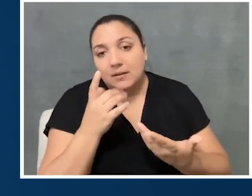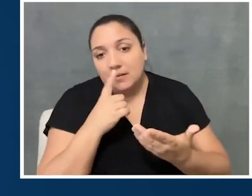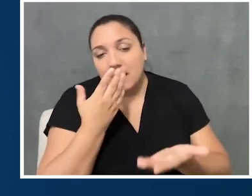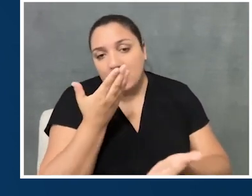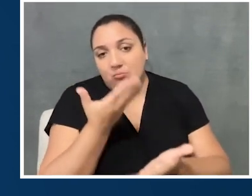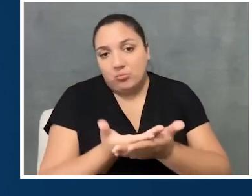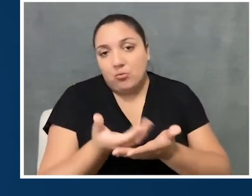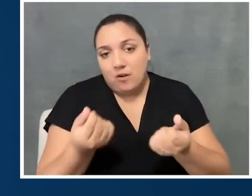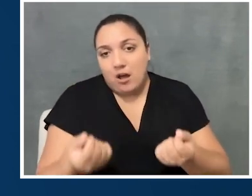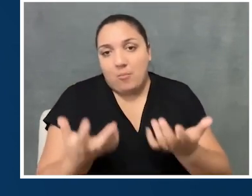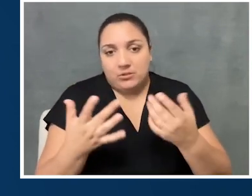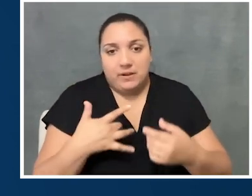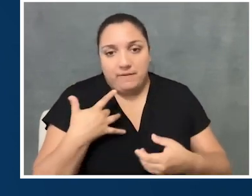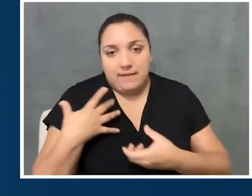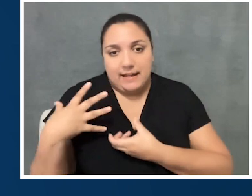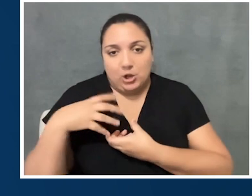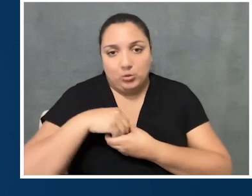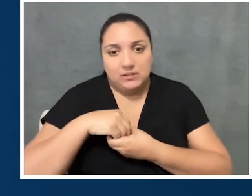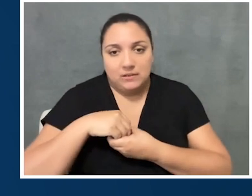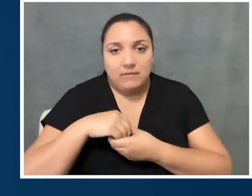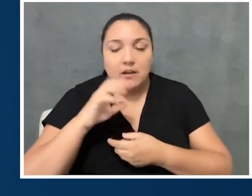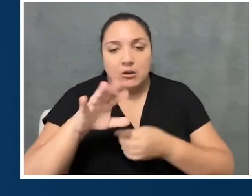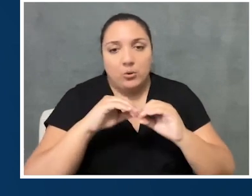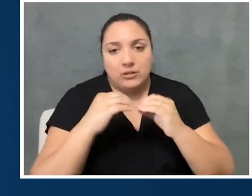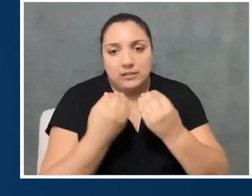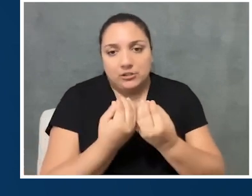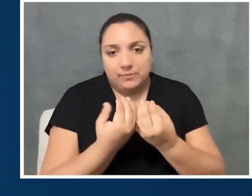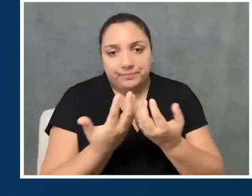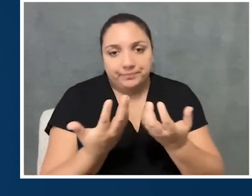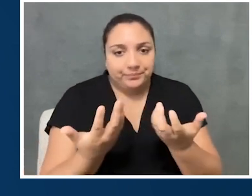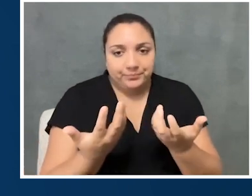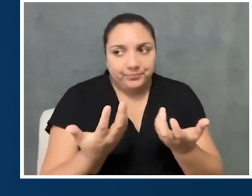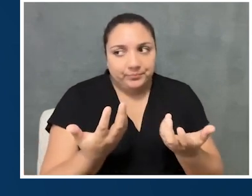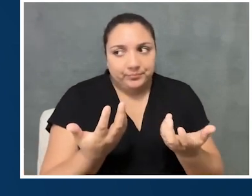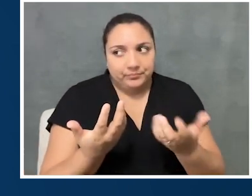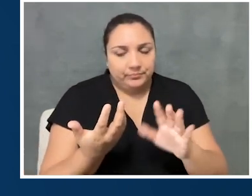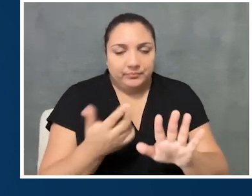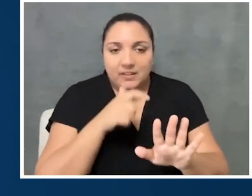inclusivity internally at your organization. Not that anybody ever has to disclose disability.